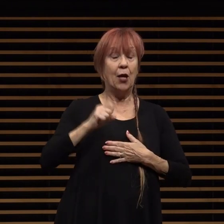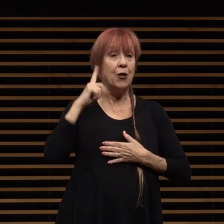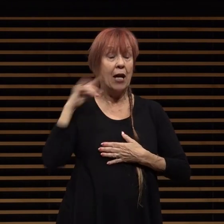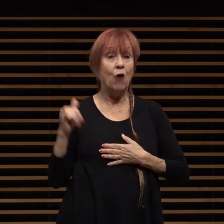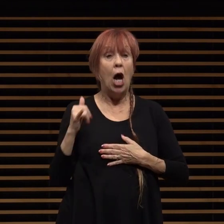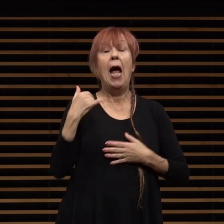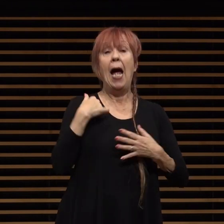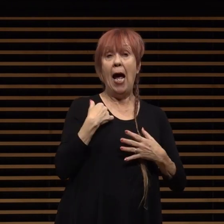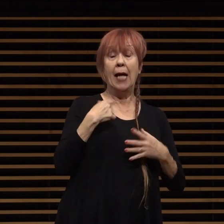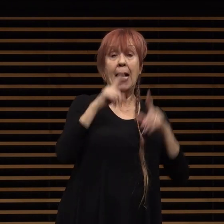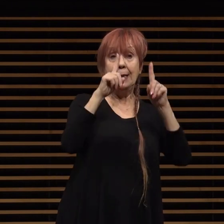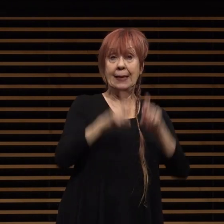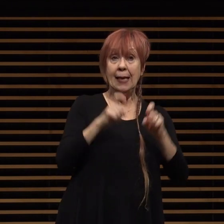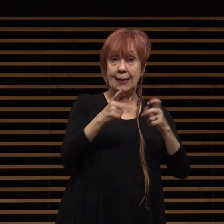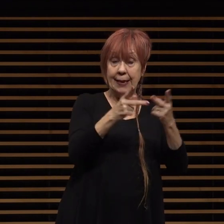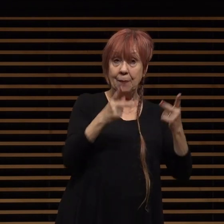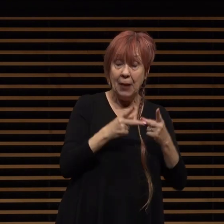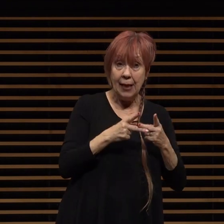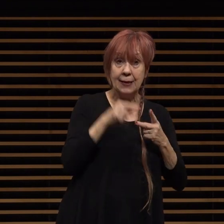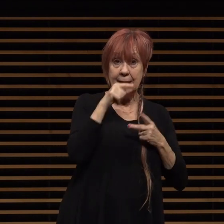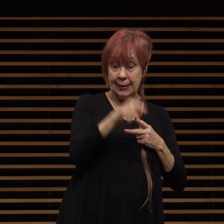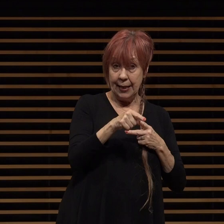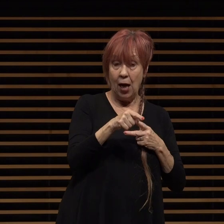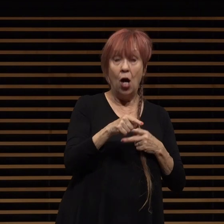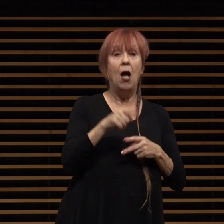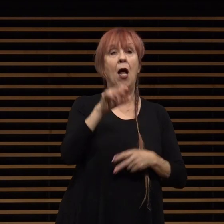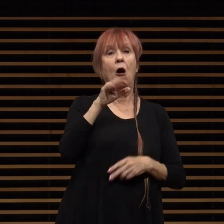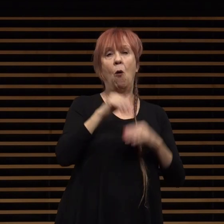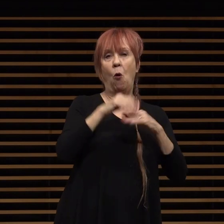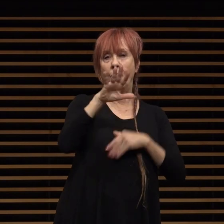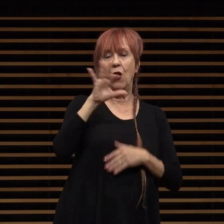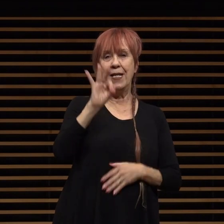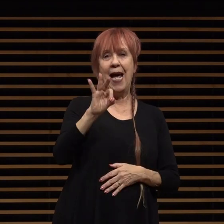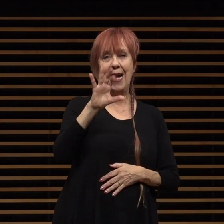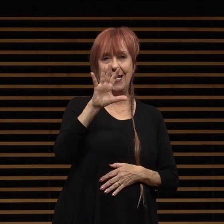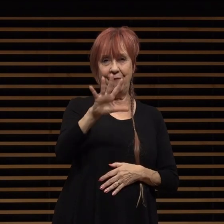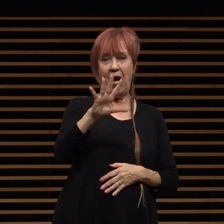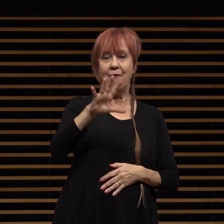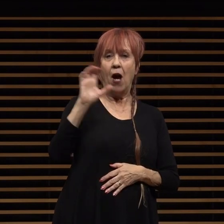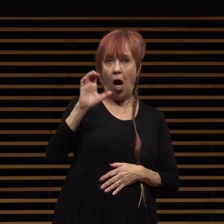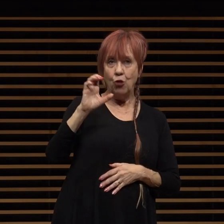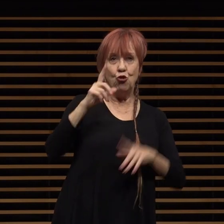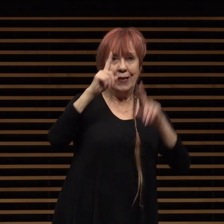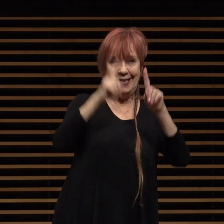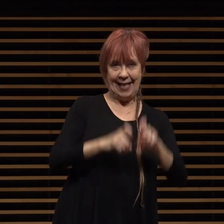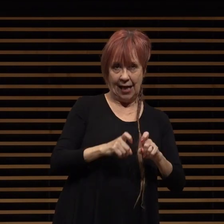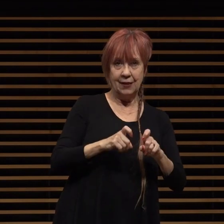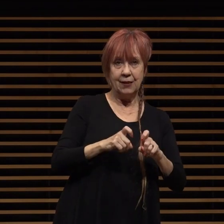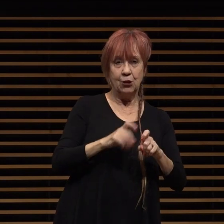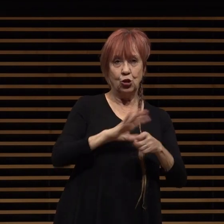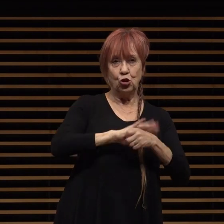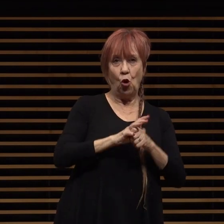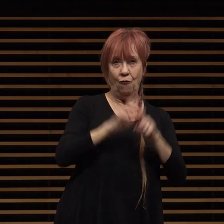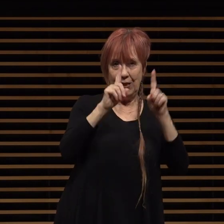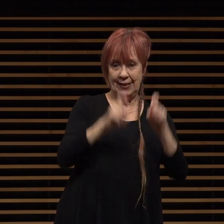the pandemic performing over 9 500 tests for pasadena residents and essential